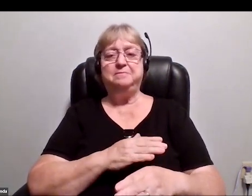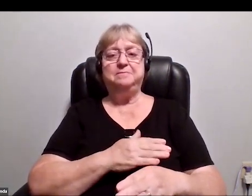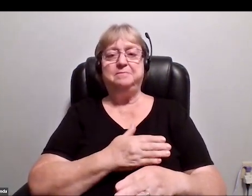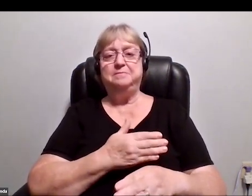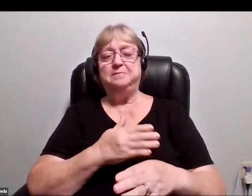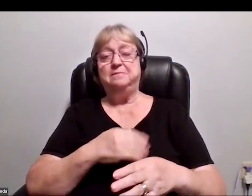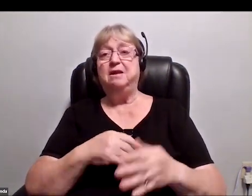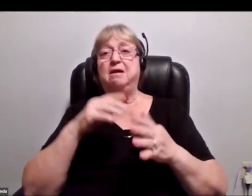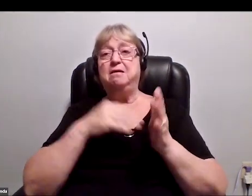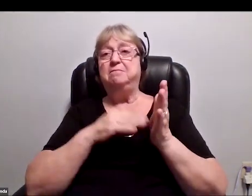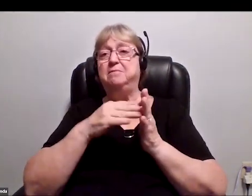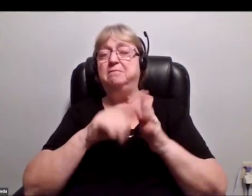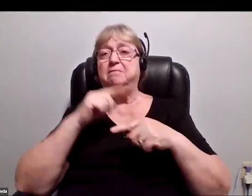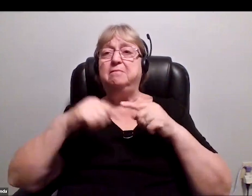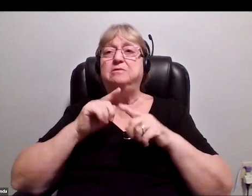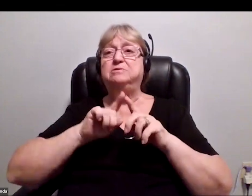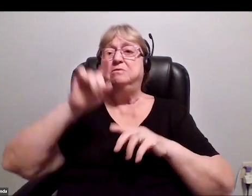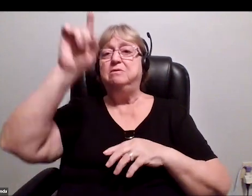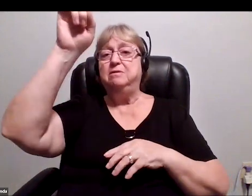A million miles away!